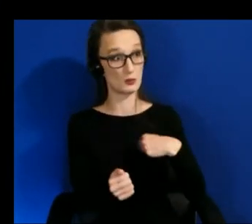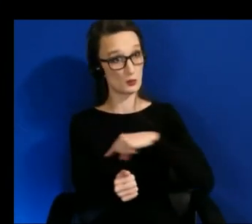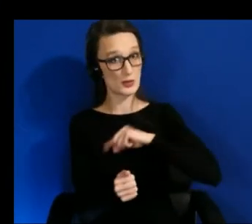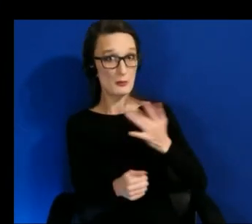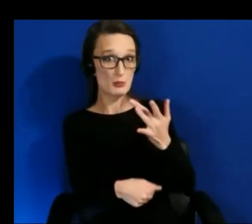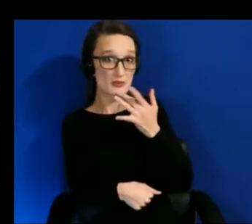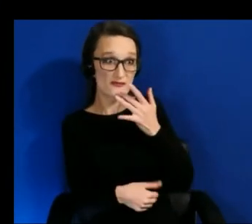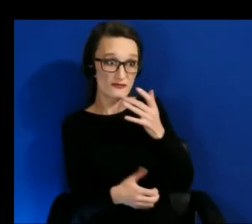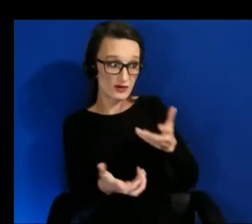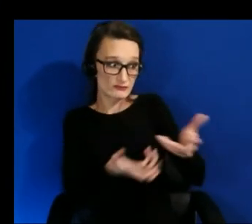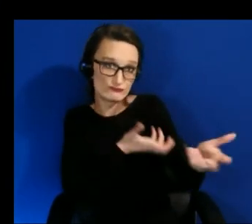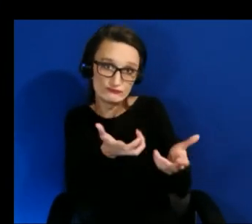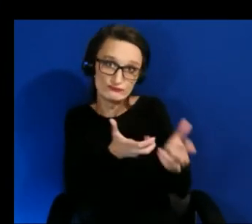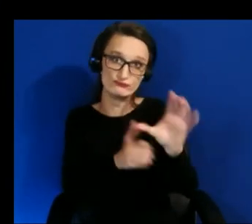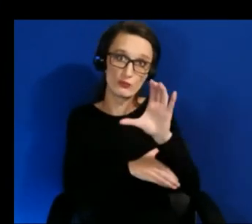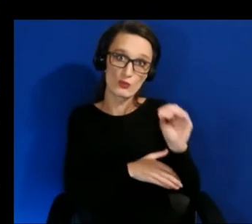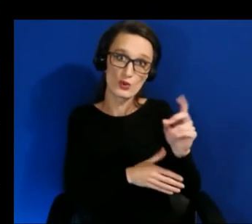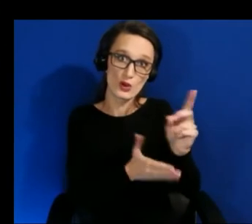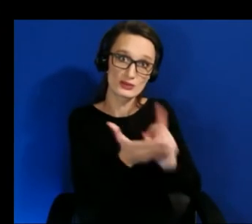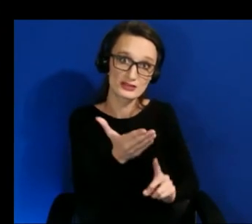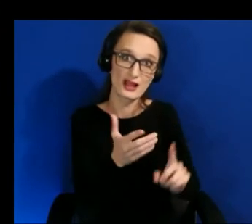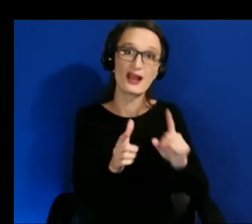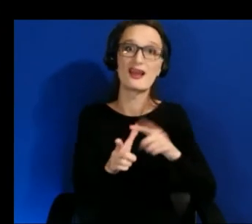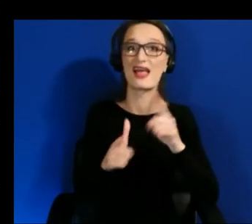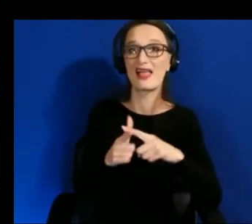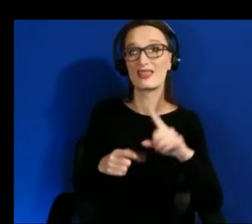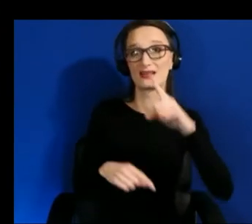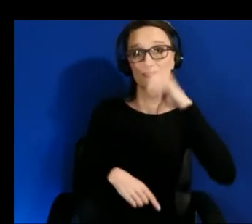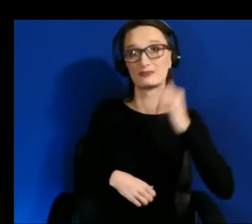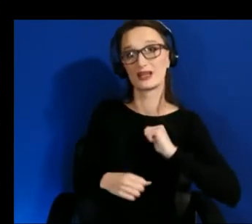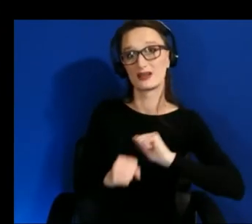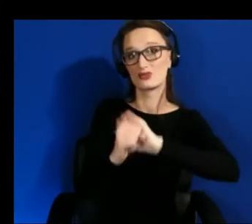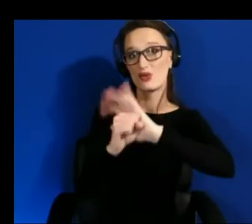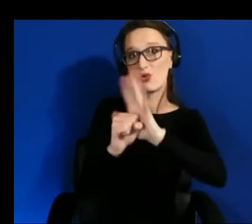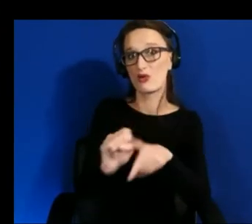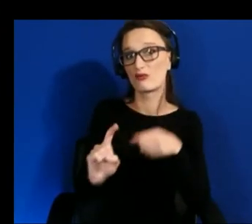due to covid we haven't been able to you know be in person to do any of this work